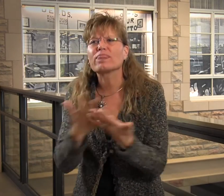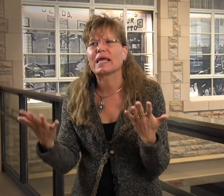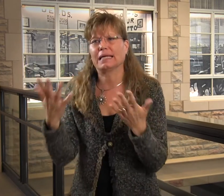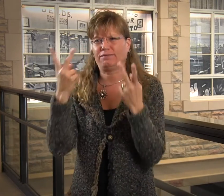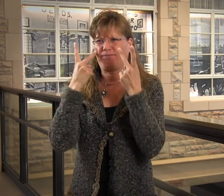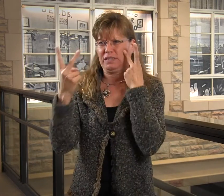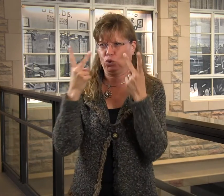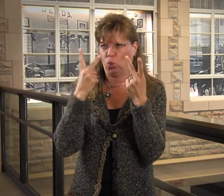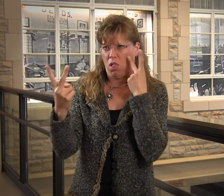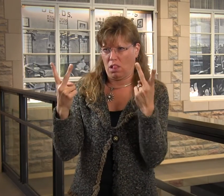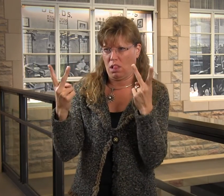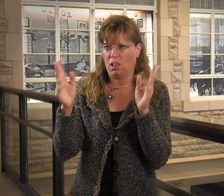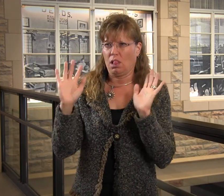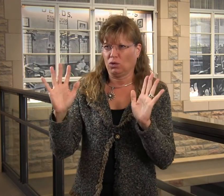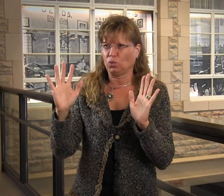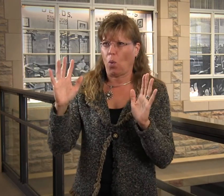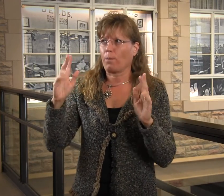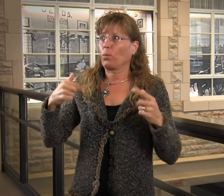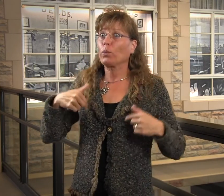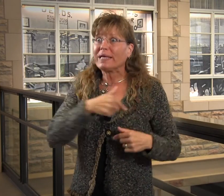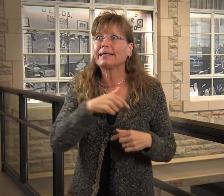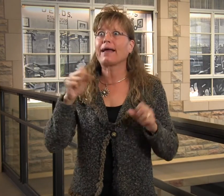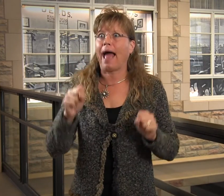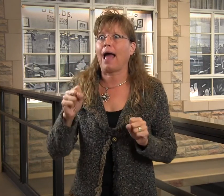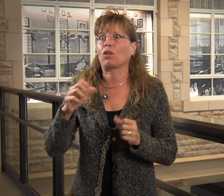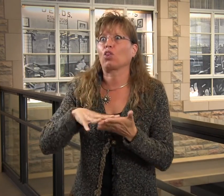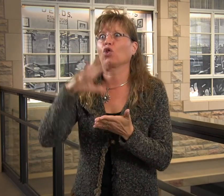I'm talking about everything needs to be visual.